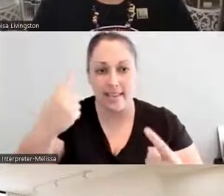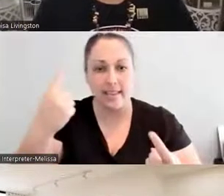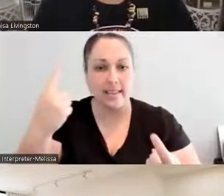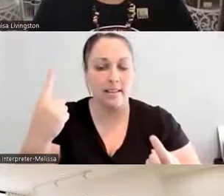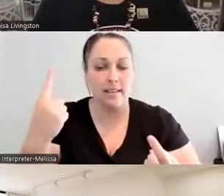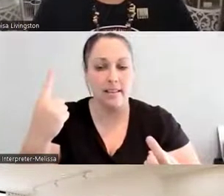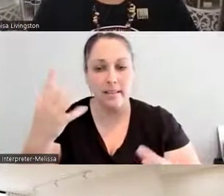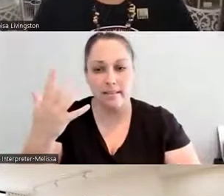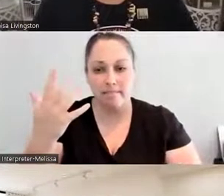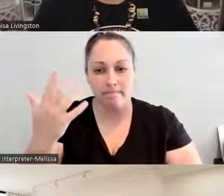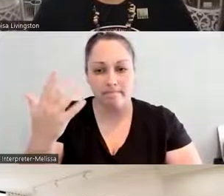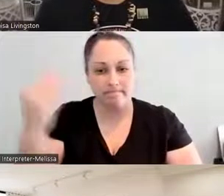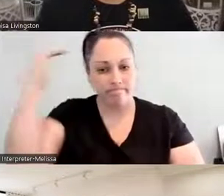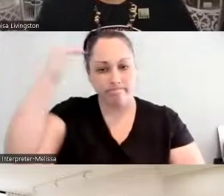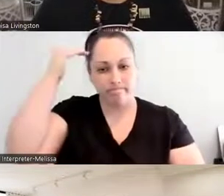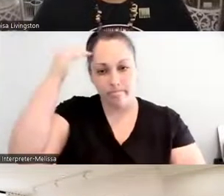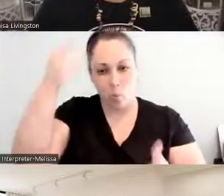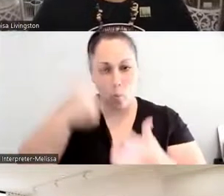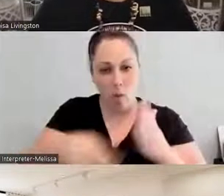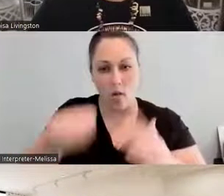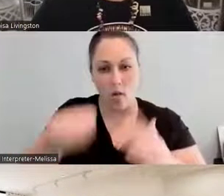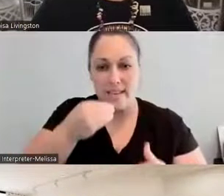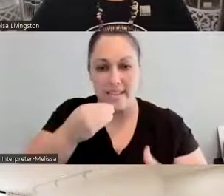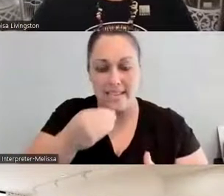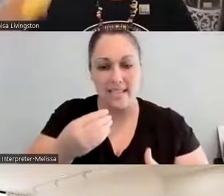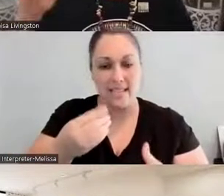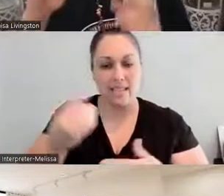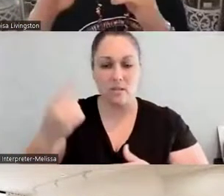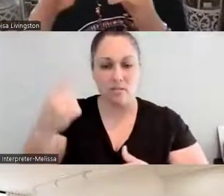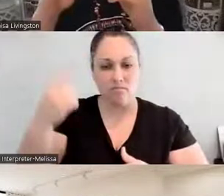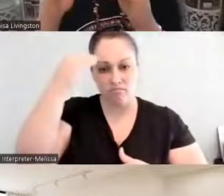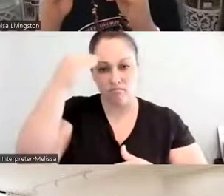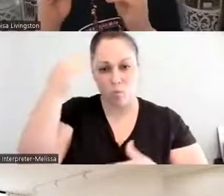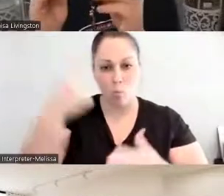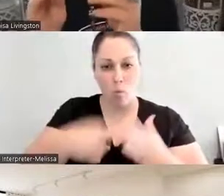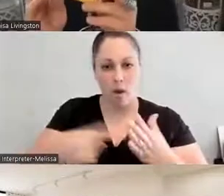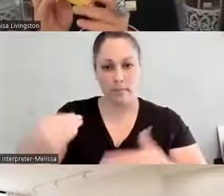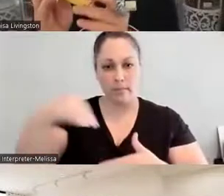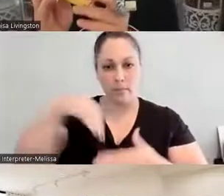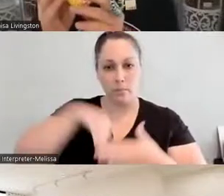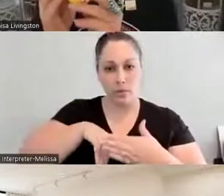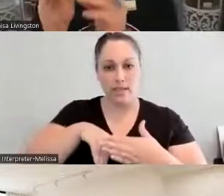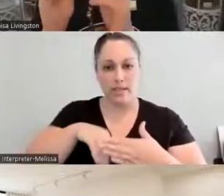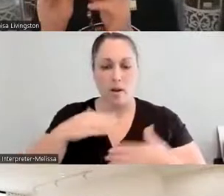be able to know, you know, that the corn that we're growing, you know, and to be able to facilitate, you know,